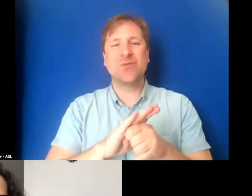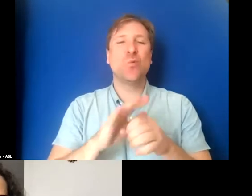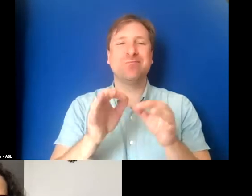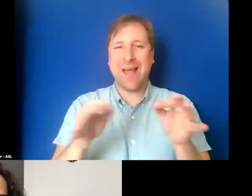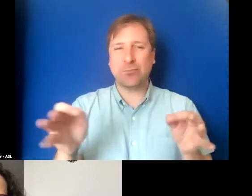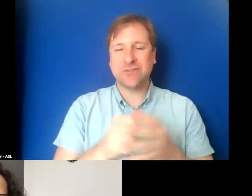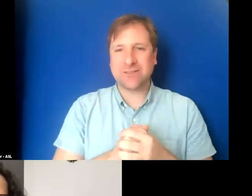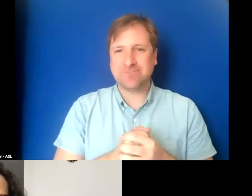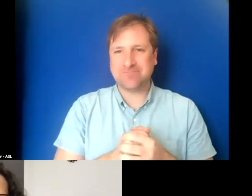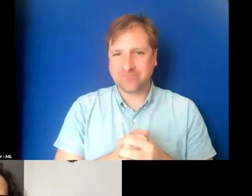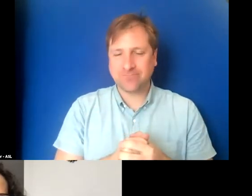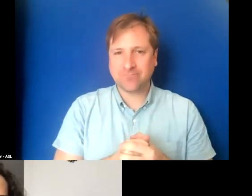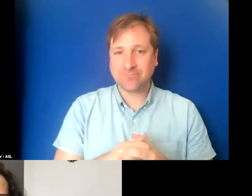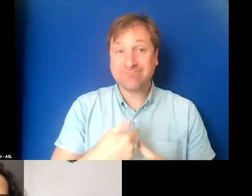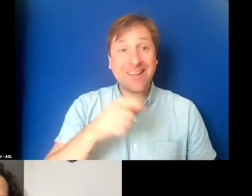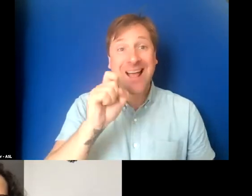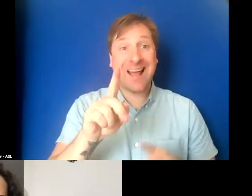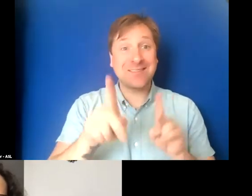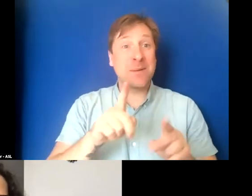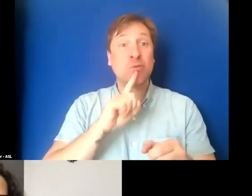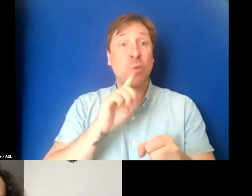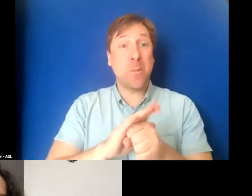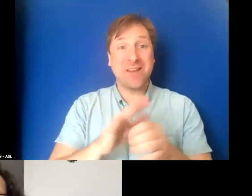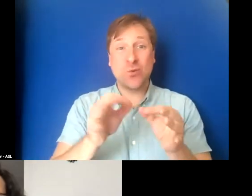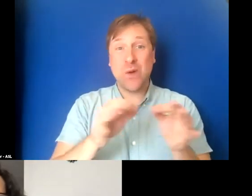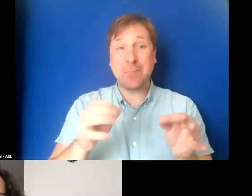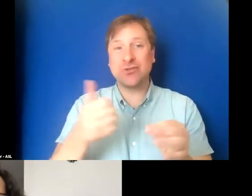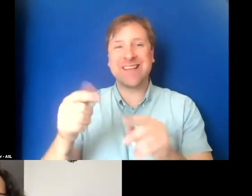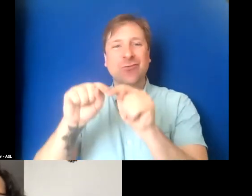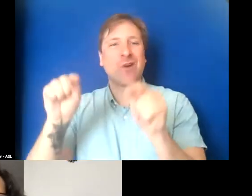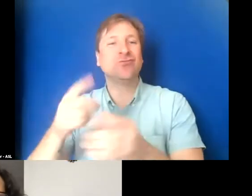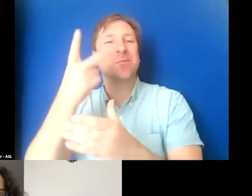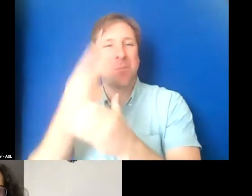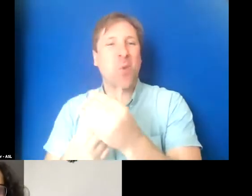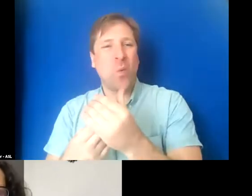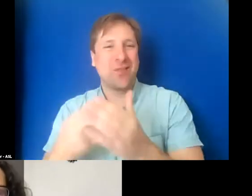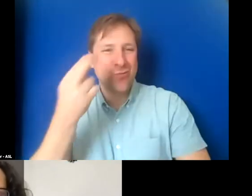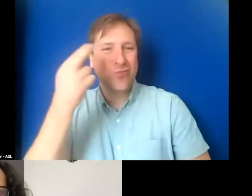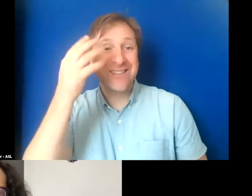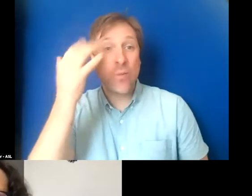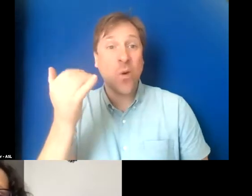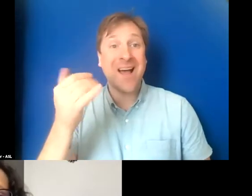And I ask people to commit to captions and transcripts because those really are